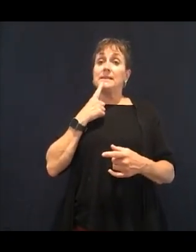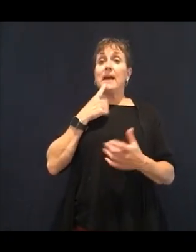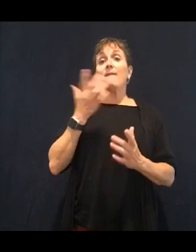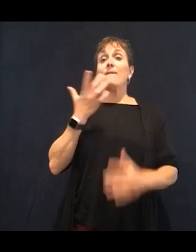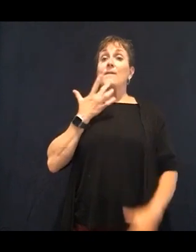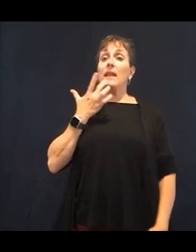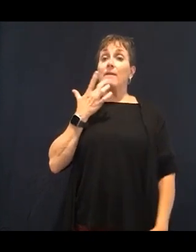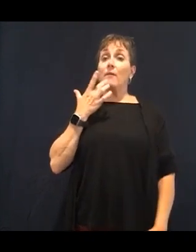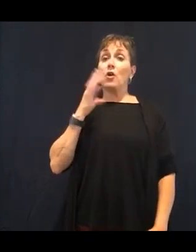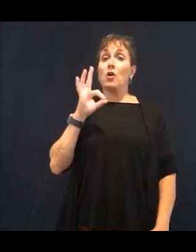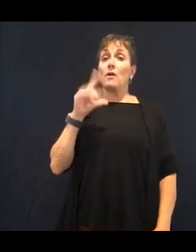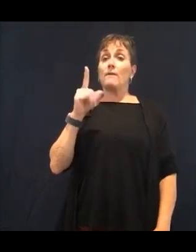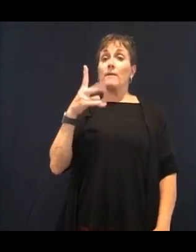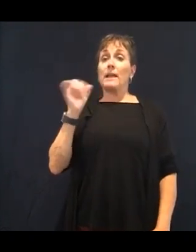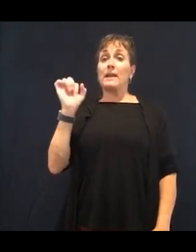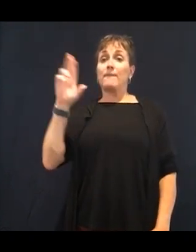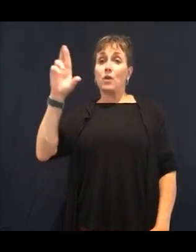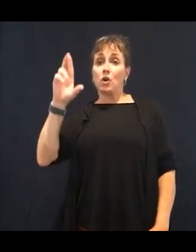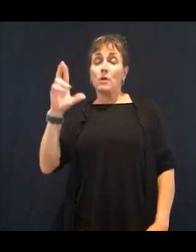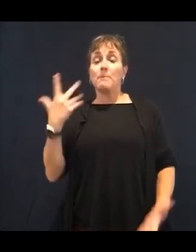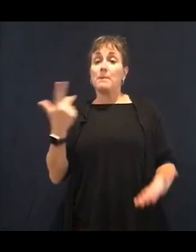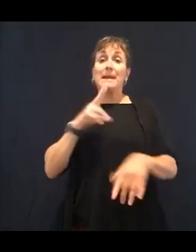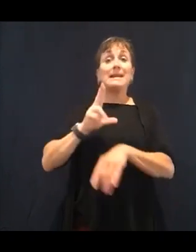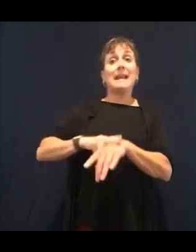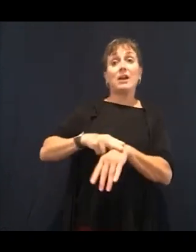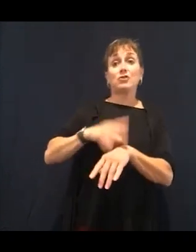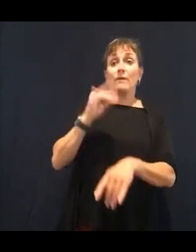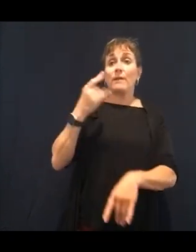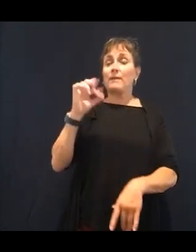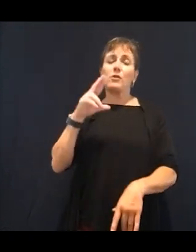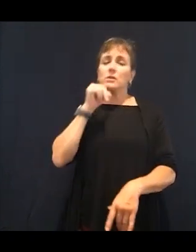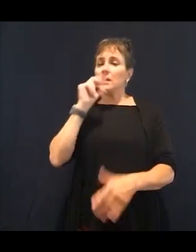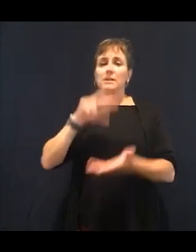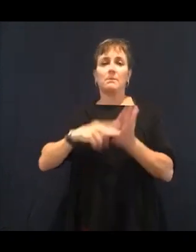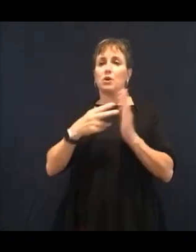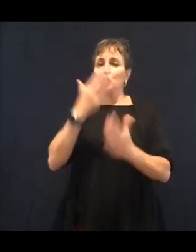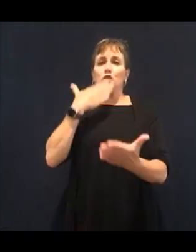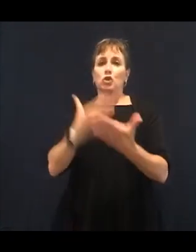words that you will constantly see. Avoid sugar, high fructose corn syrup being